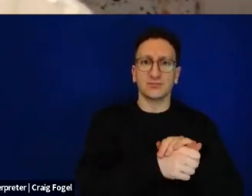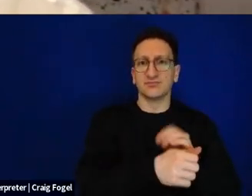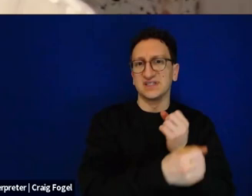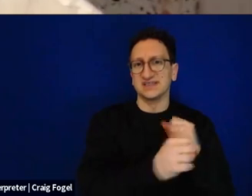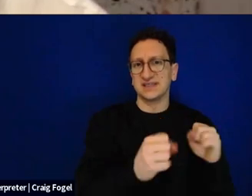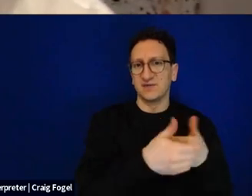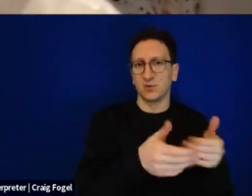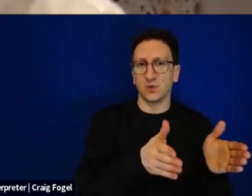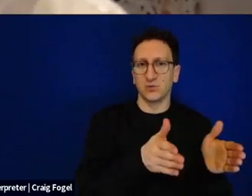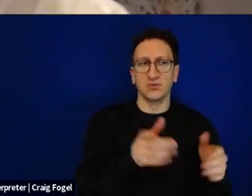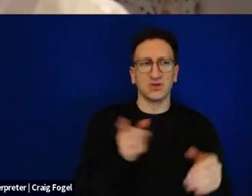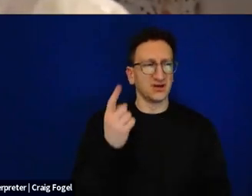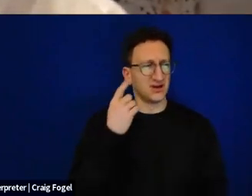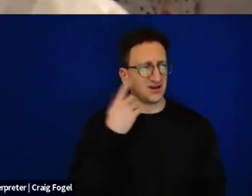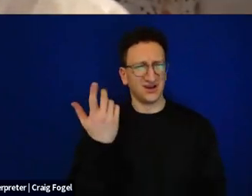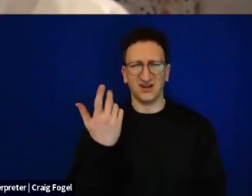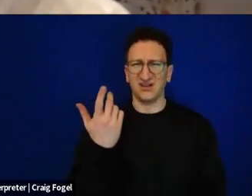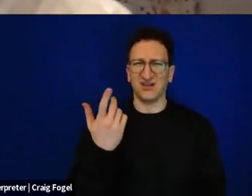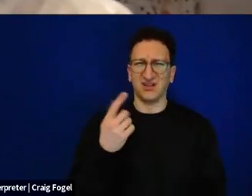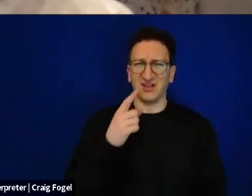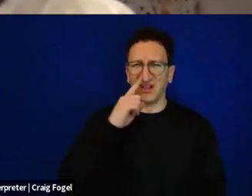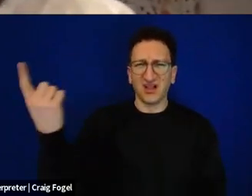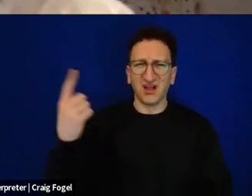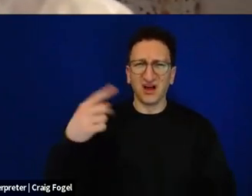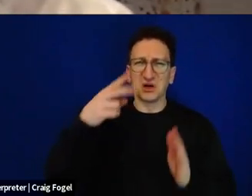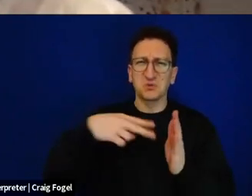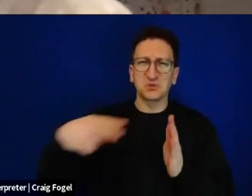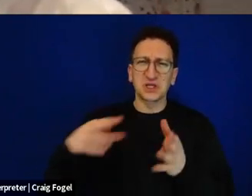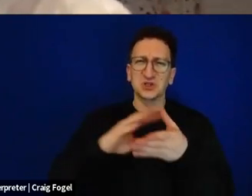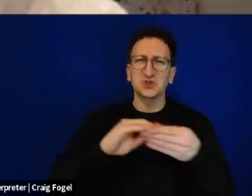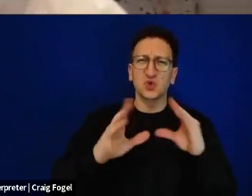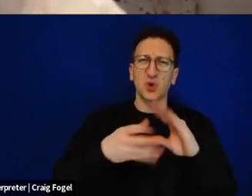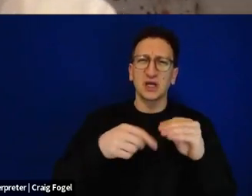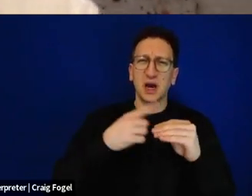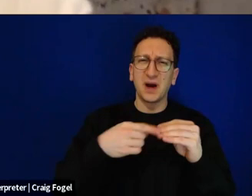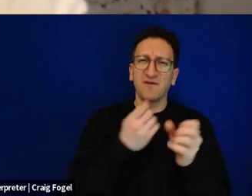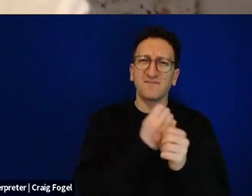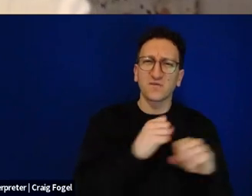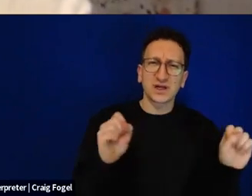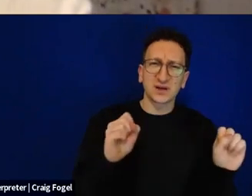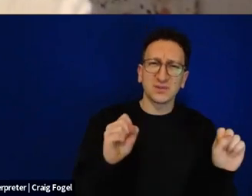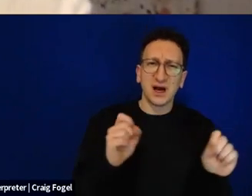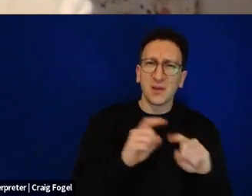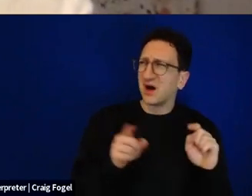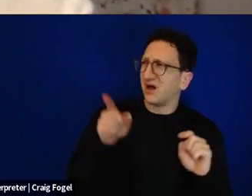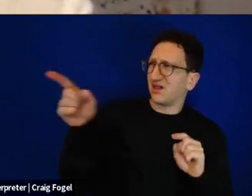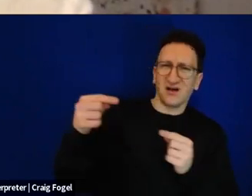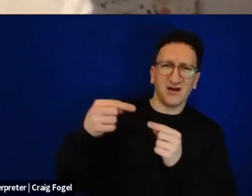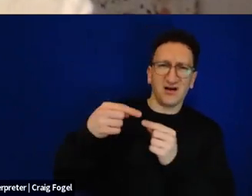And she suddenly said how can I keep reading the Haggadah of freedom in the language of our oppressors, in the language of our enemies. And she decided that at that very moment